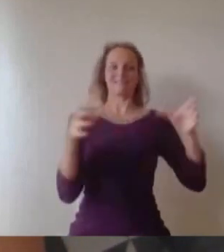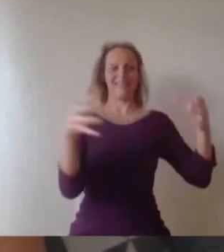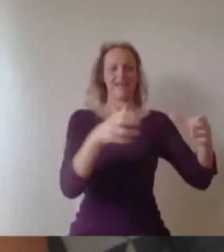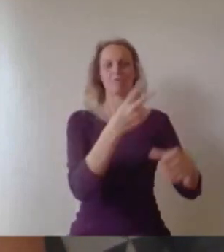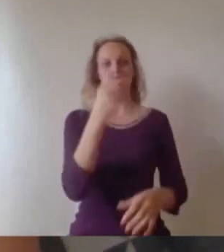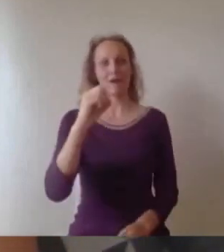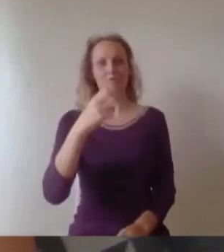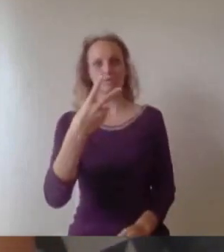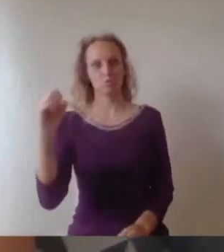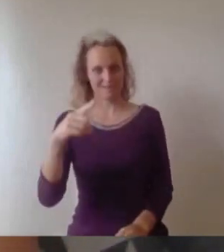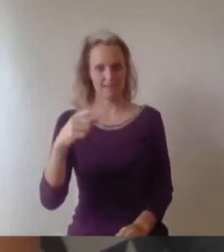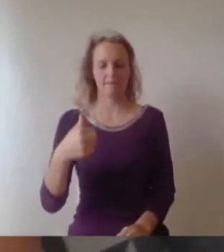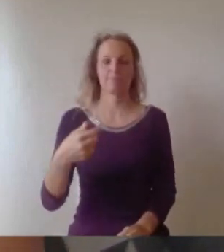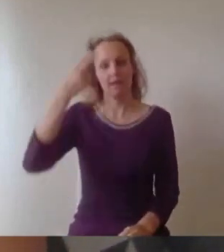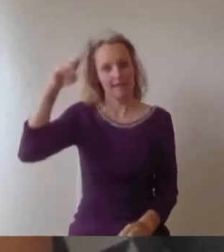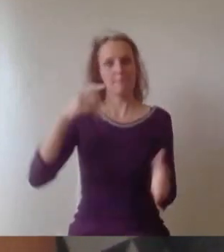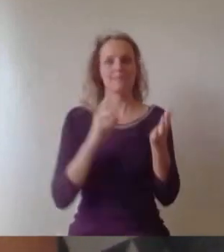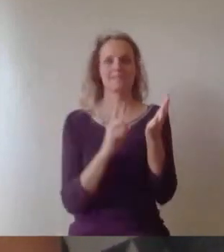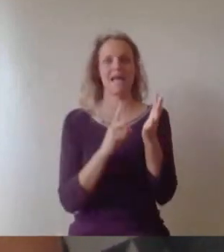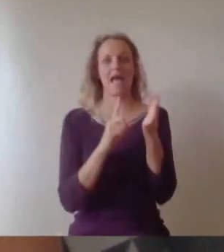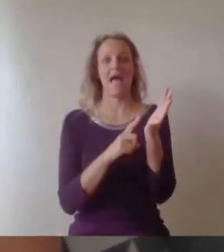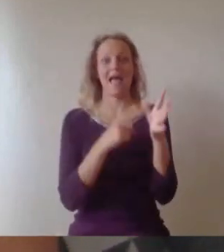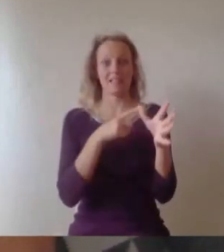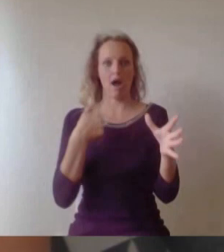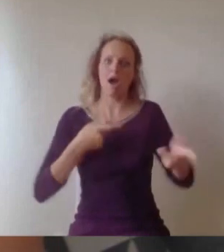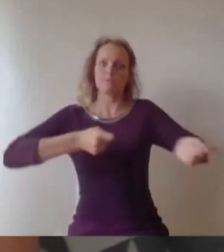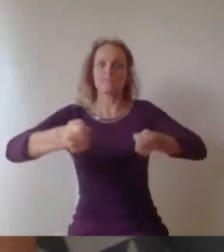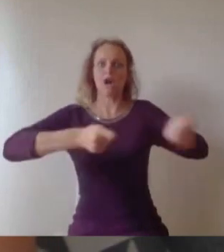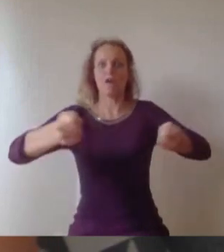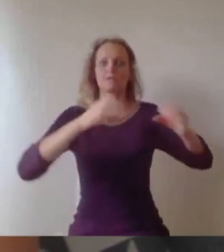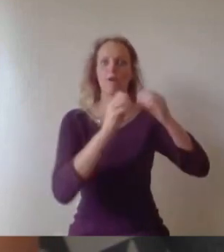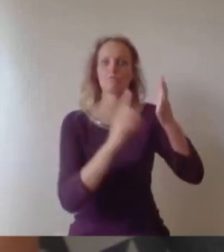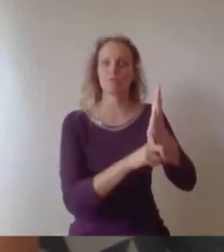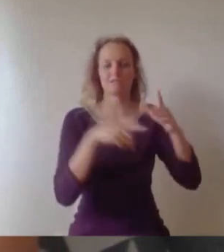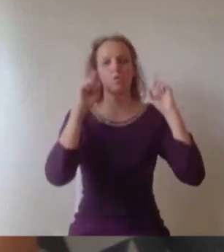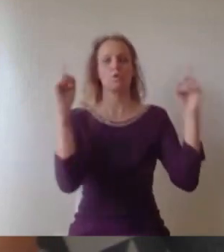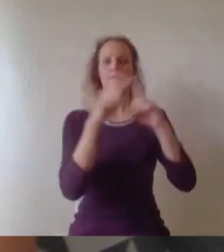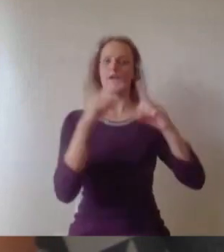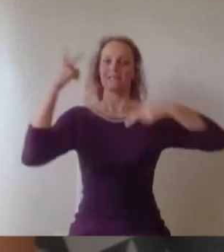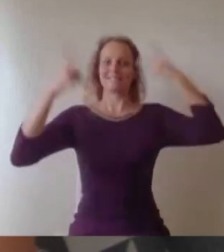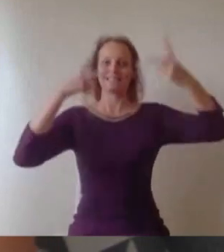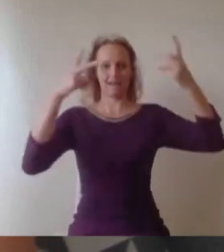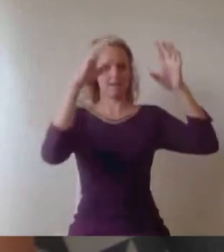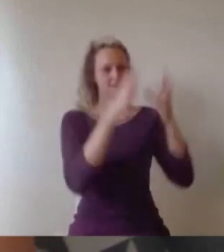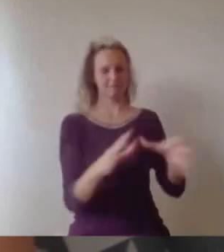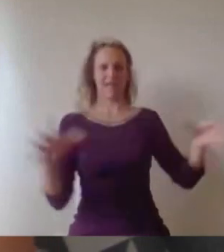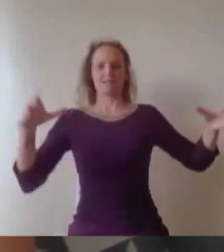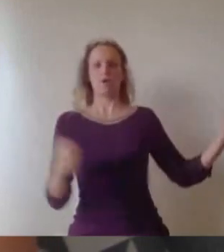of Bristol University Singers, the University's top auditioned choral ensemble. I'm very proud to present a performance recorded by Bristol